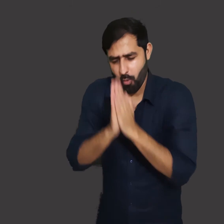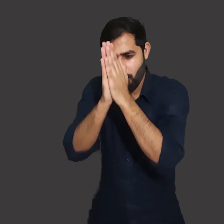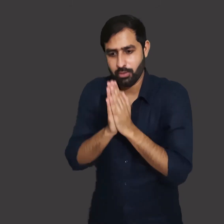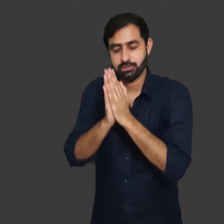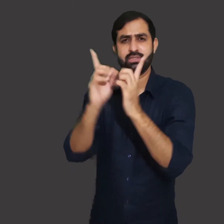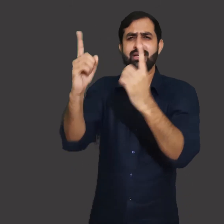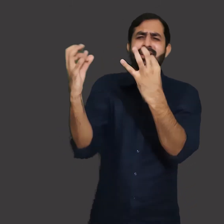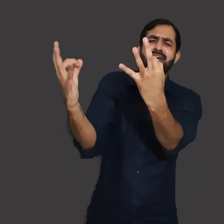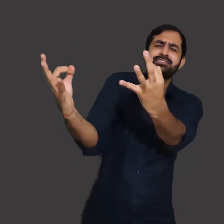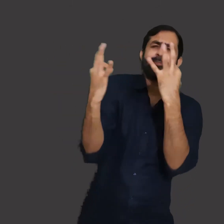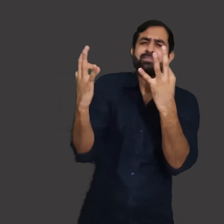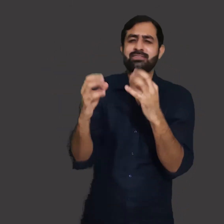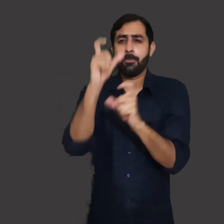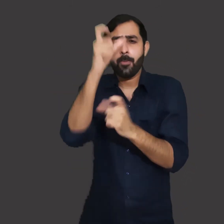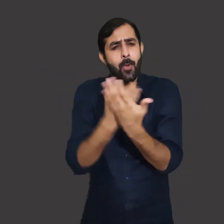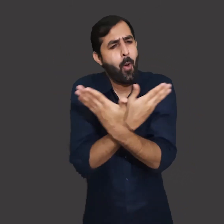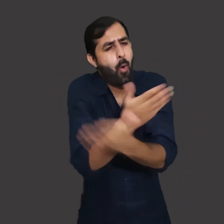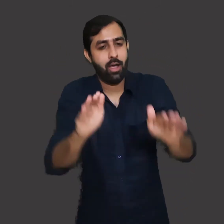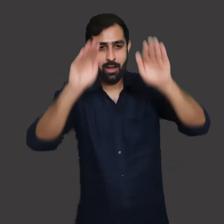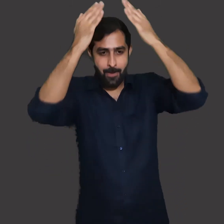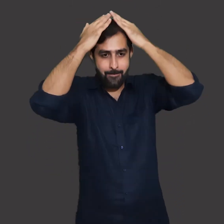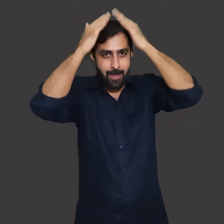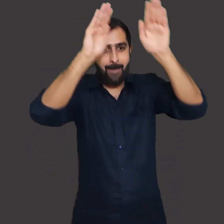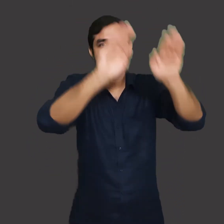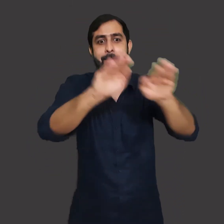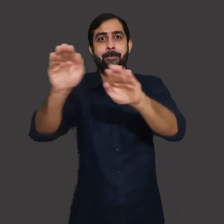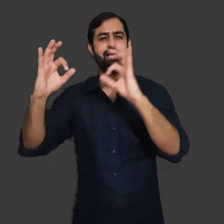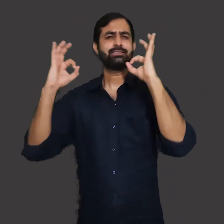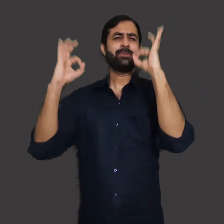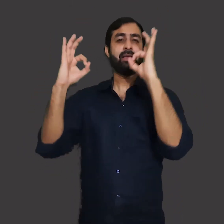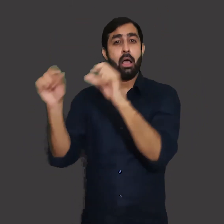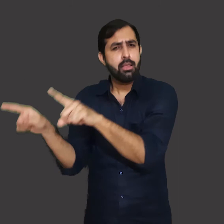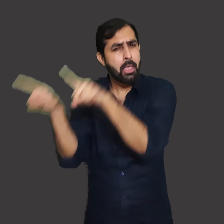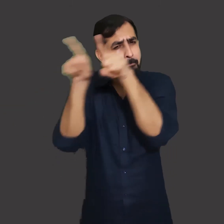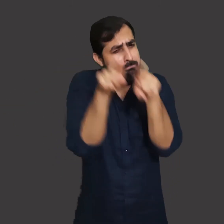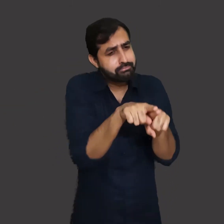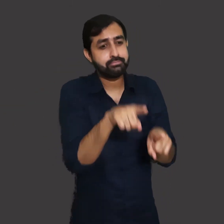He said dams are the temples of Modern India.